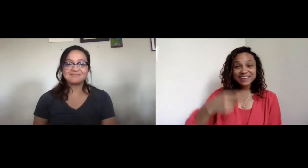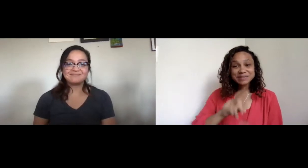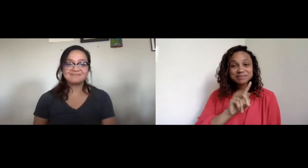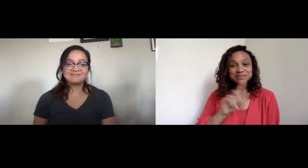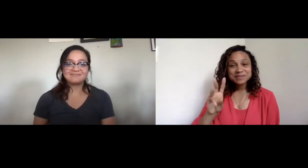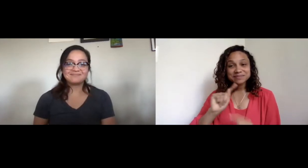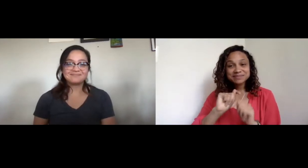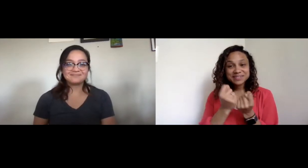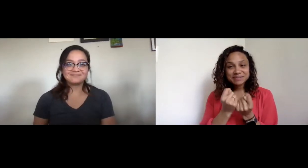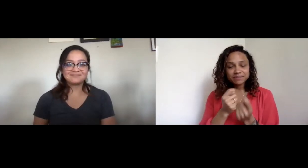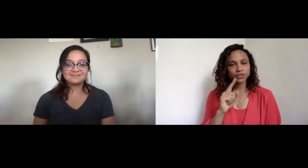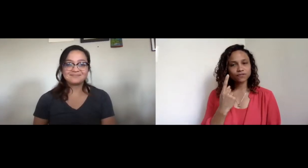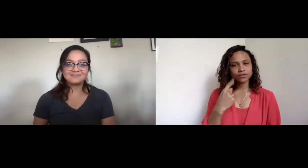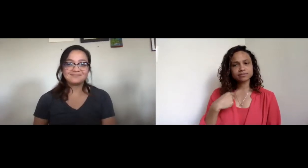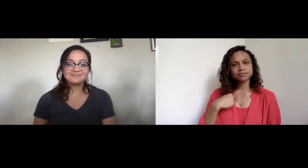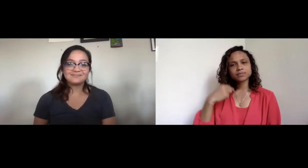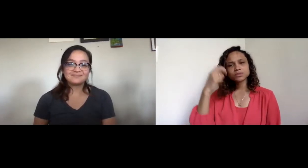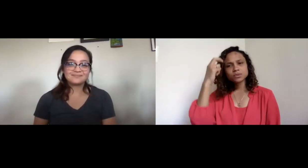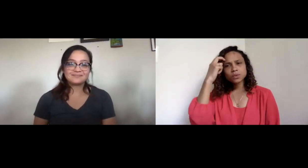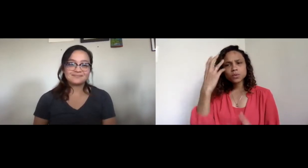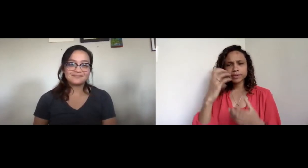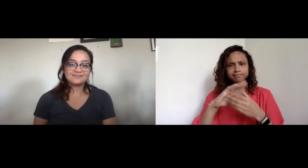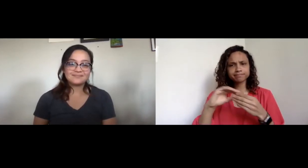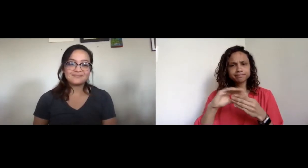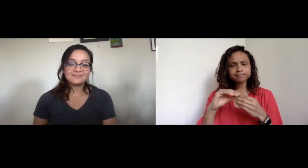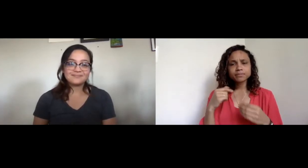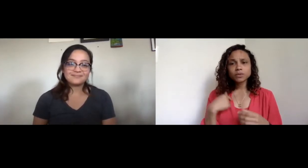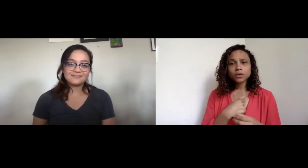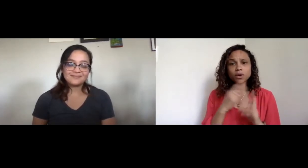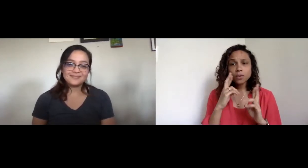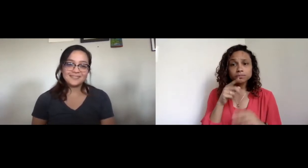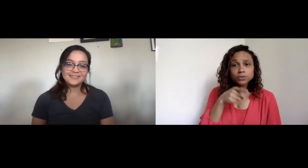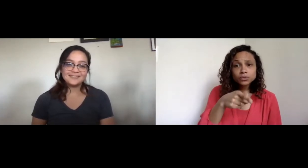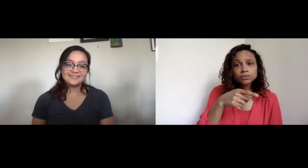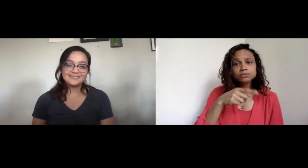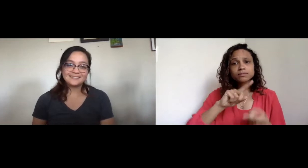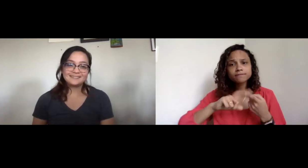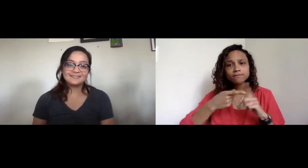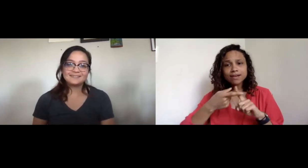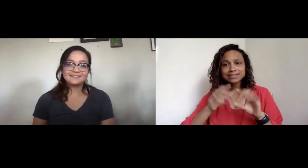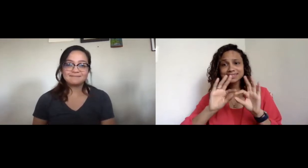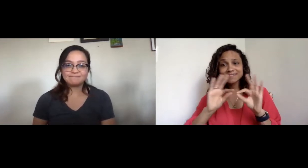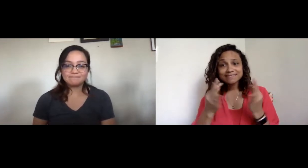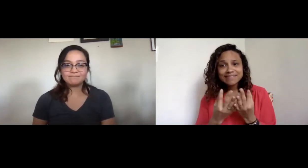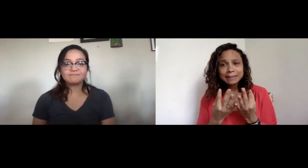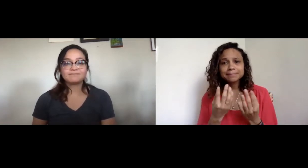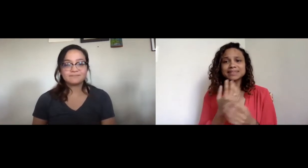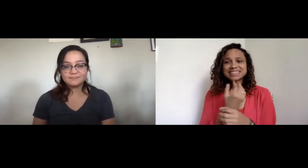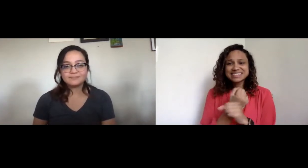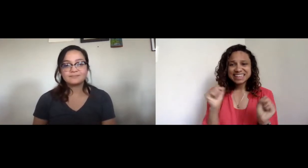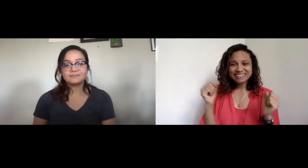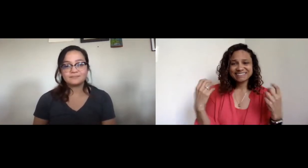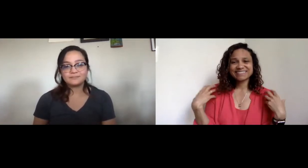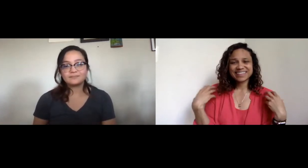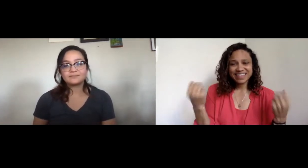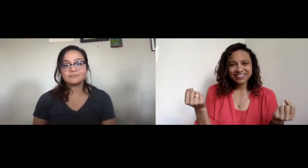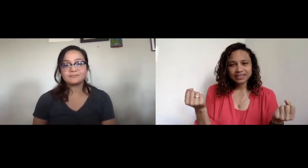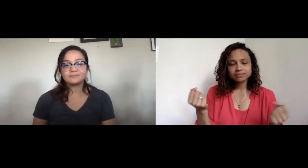Hello from the DDW Team! First, Sachiko and I want to say that we hope you, your friends, and your family are safe and healthy.